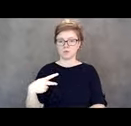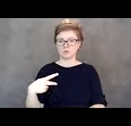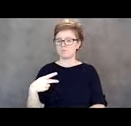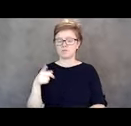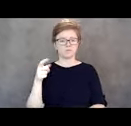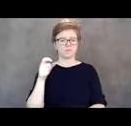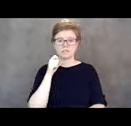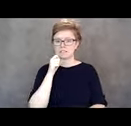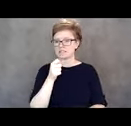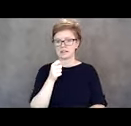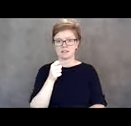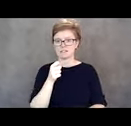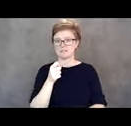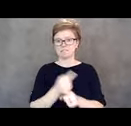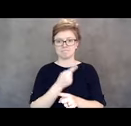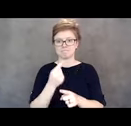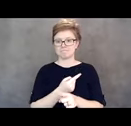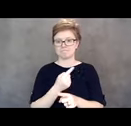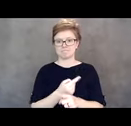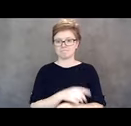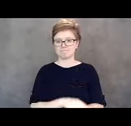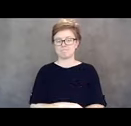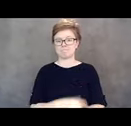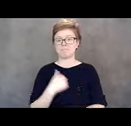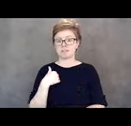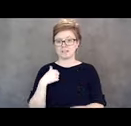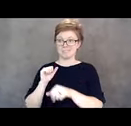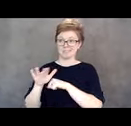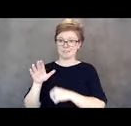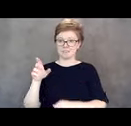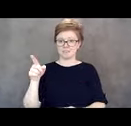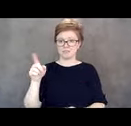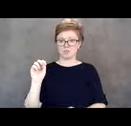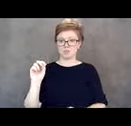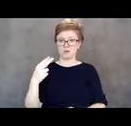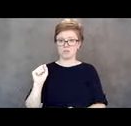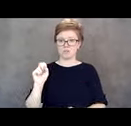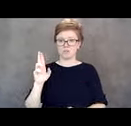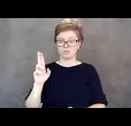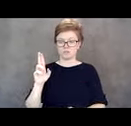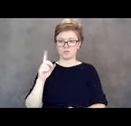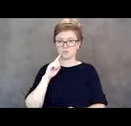They sent me to, to actually OHSU 'cause of medical condition and I had a really bad experience